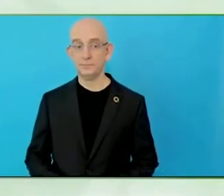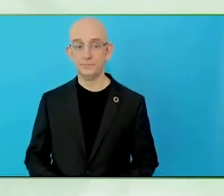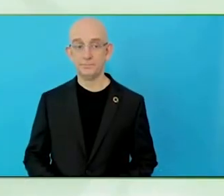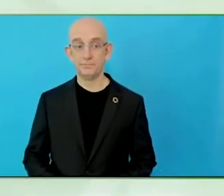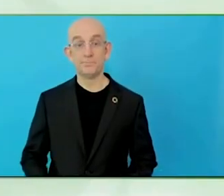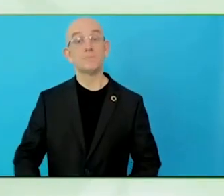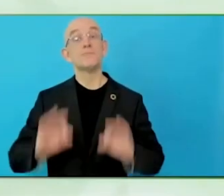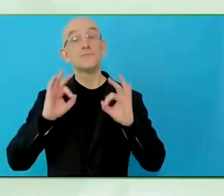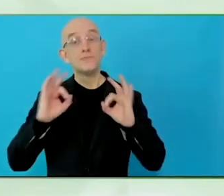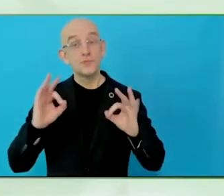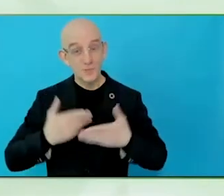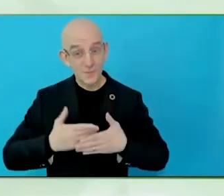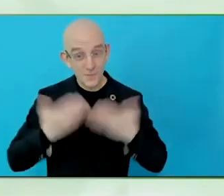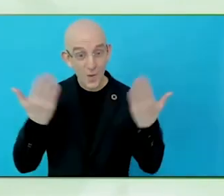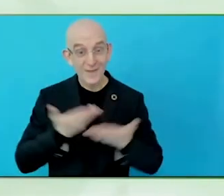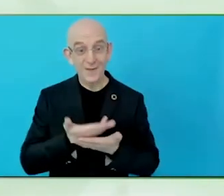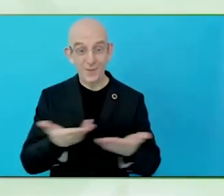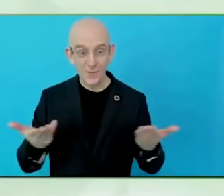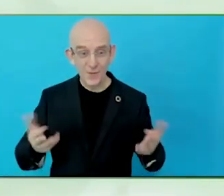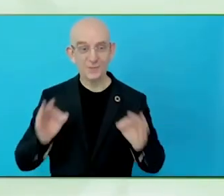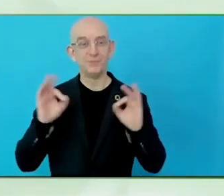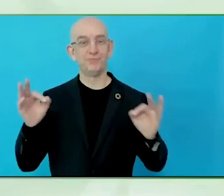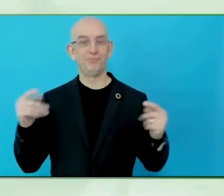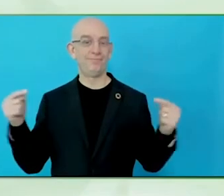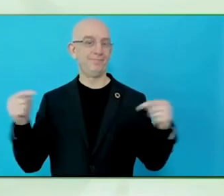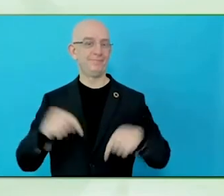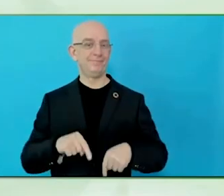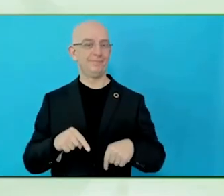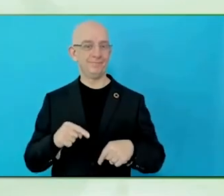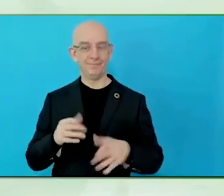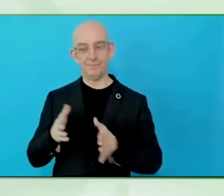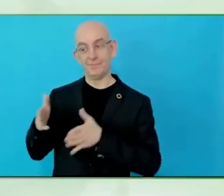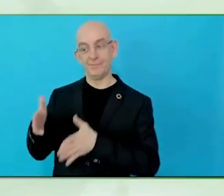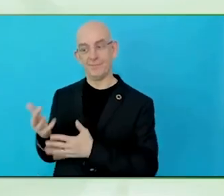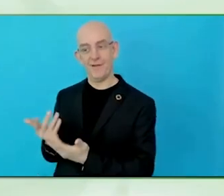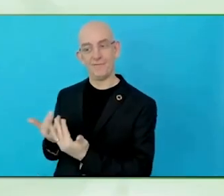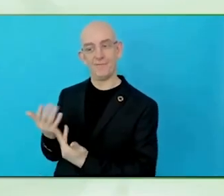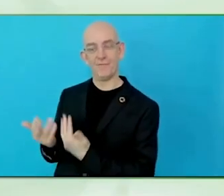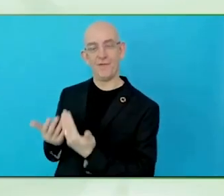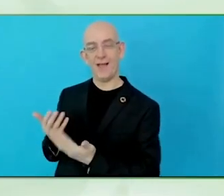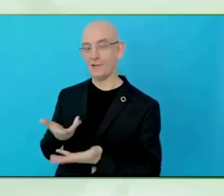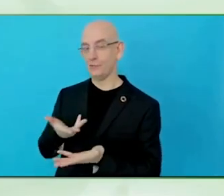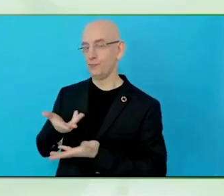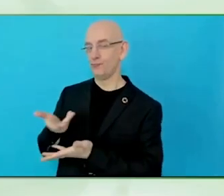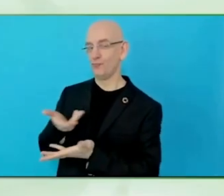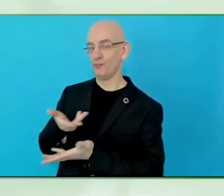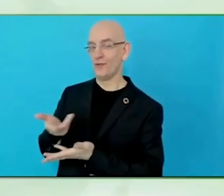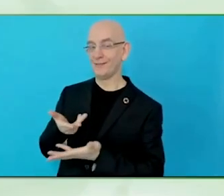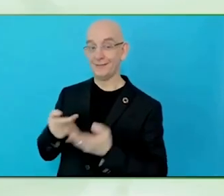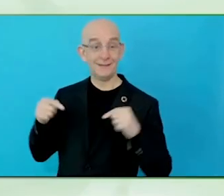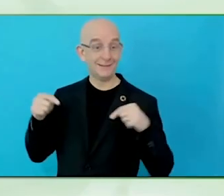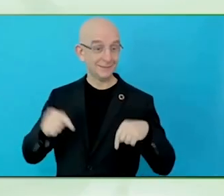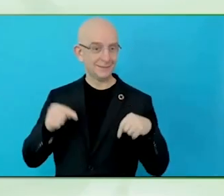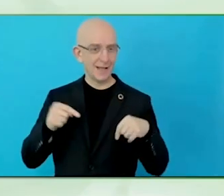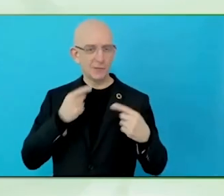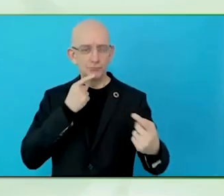certification for the hospitality and tourism industry. With us, we have the lovely Neha Arora of Planet Abled.